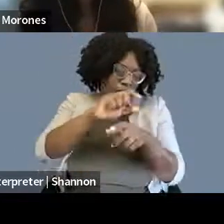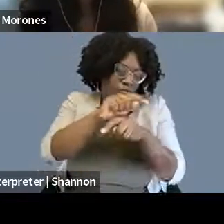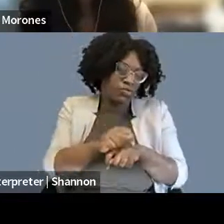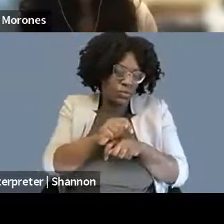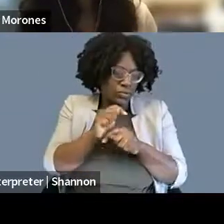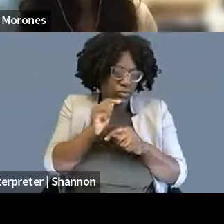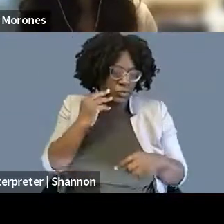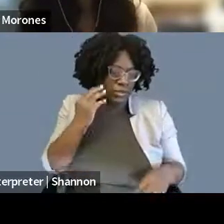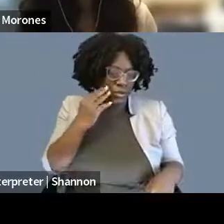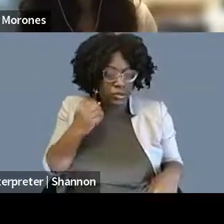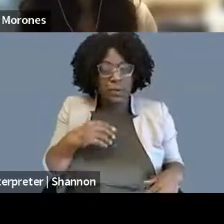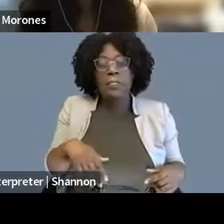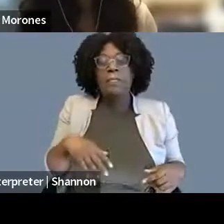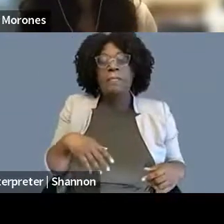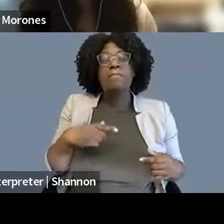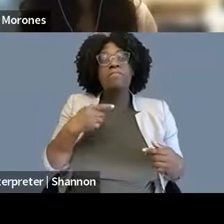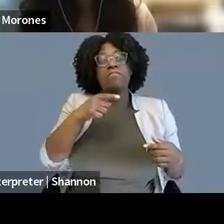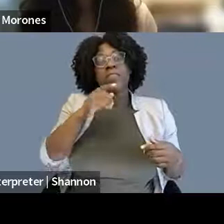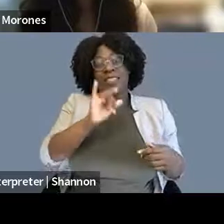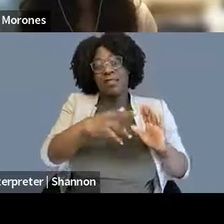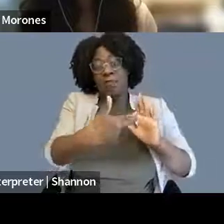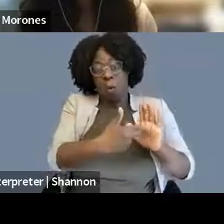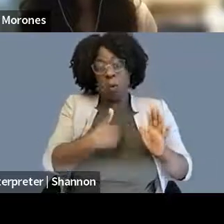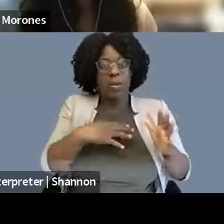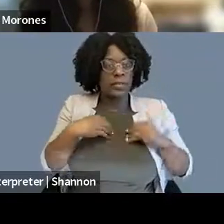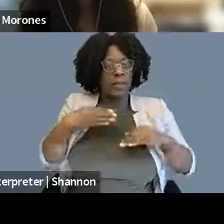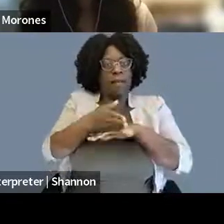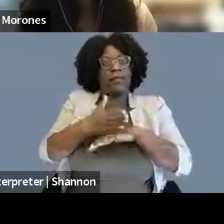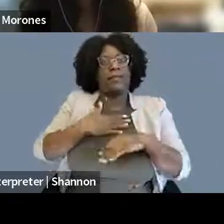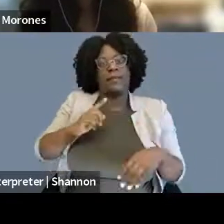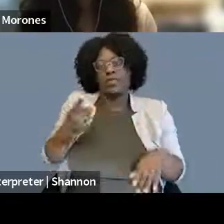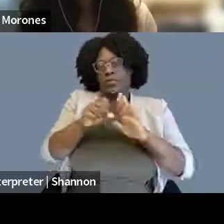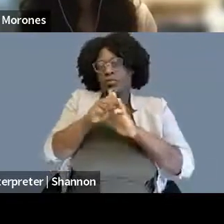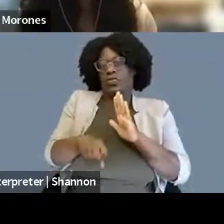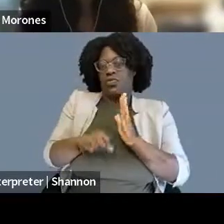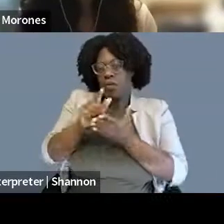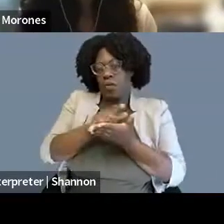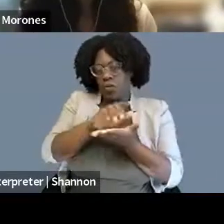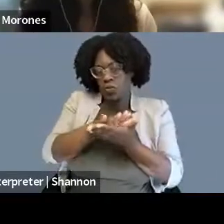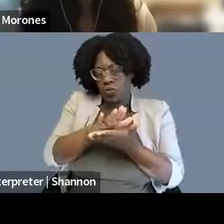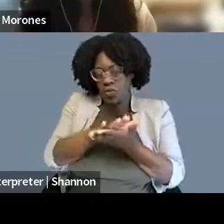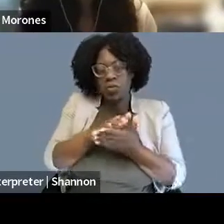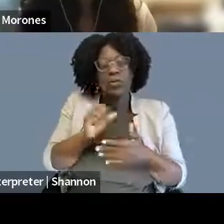of law school so it was like writing about all these cases that I had been learning about during the semester.